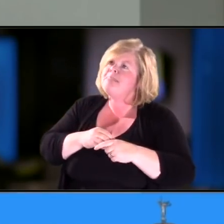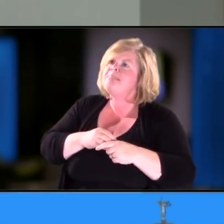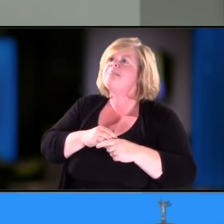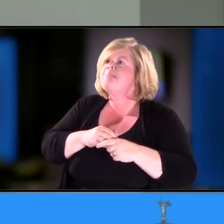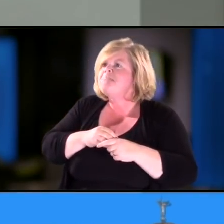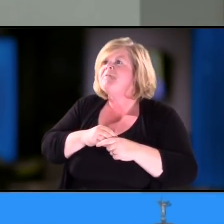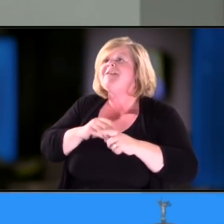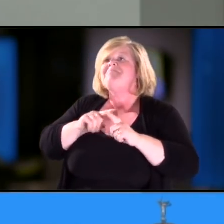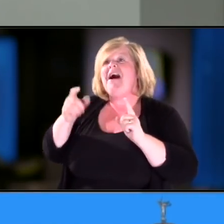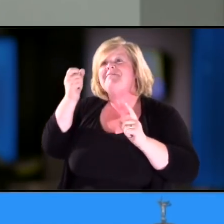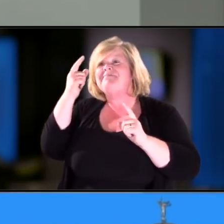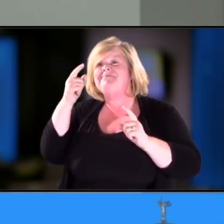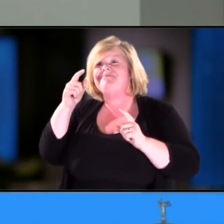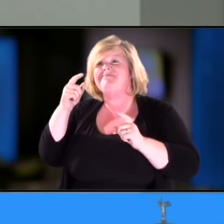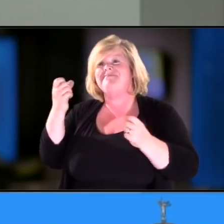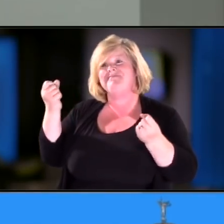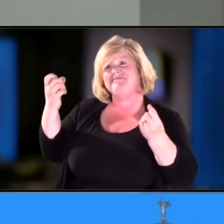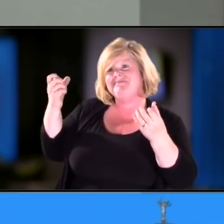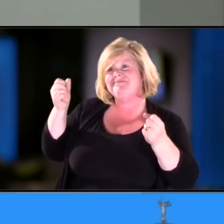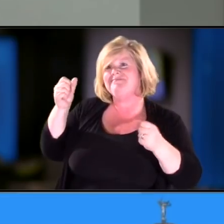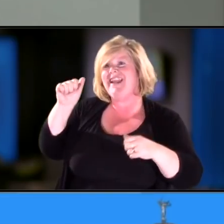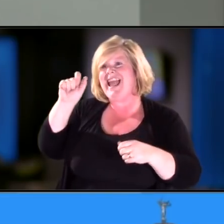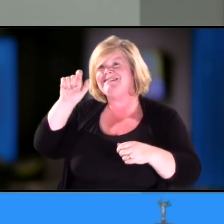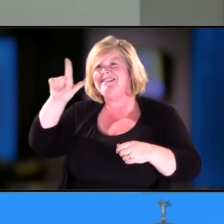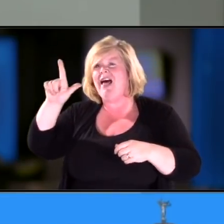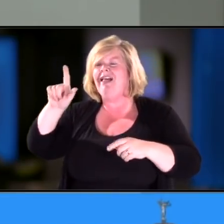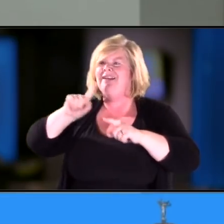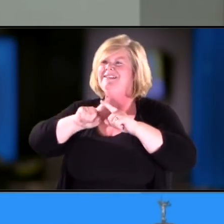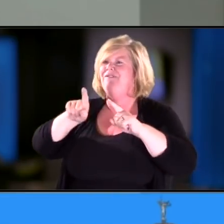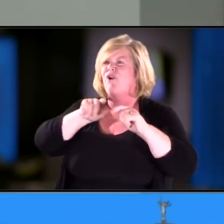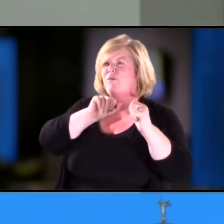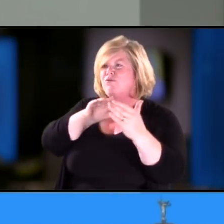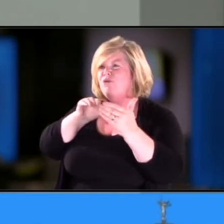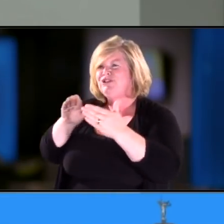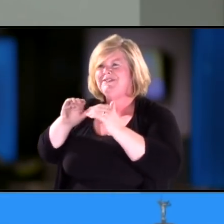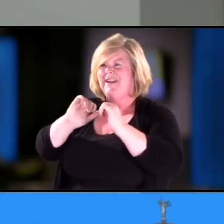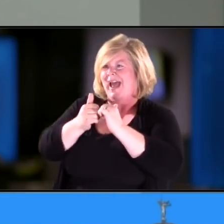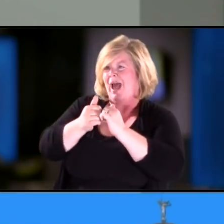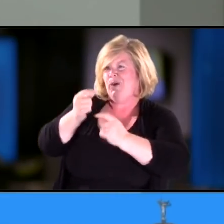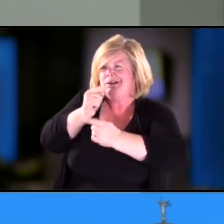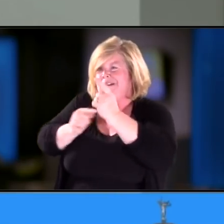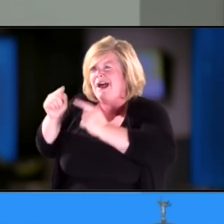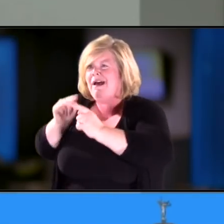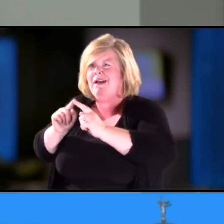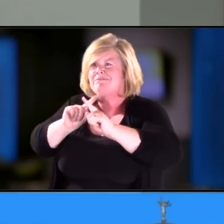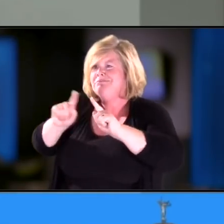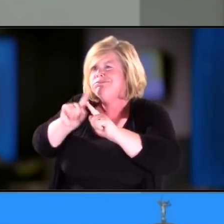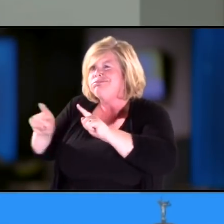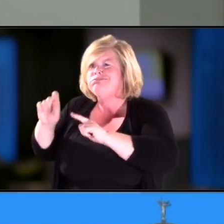but with ASL there's different ways to do signing,